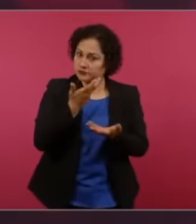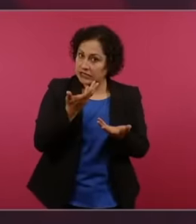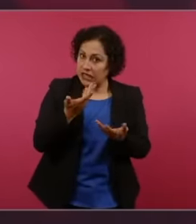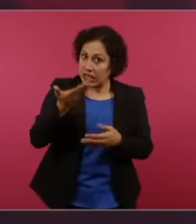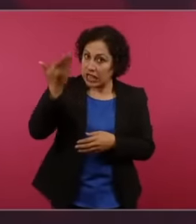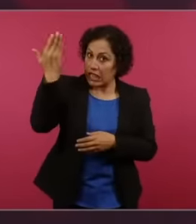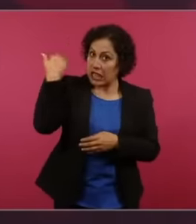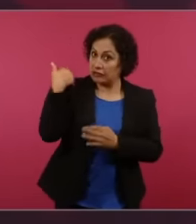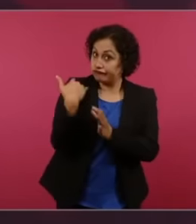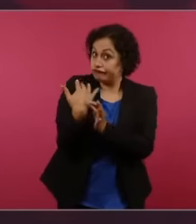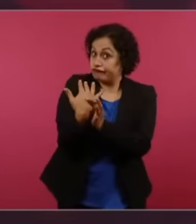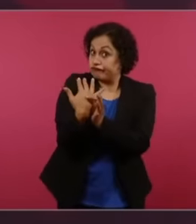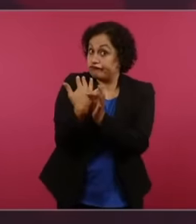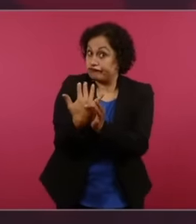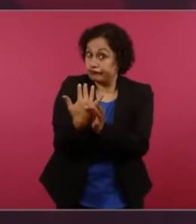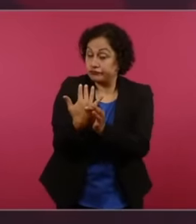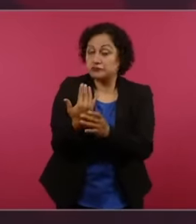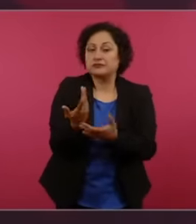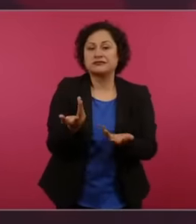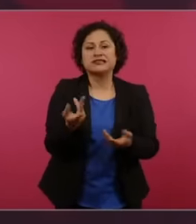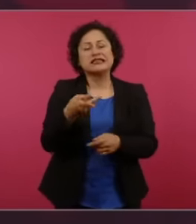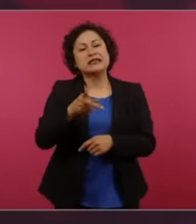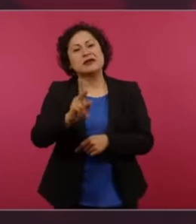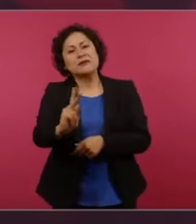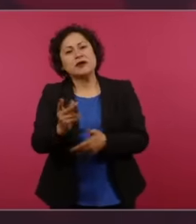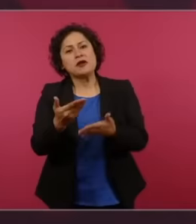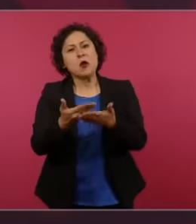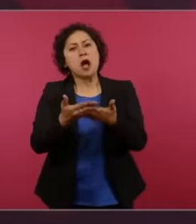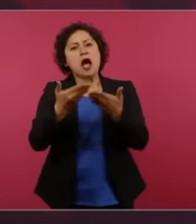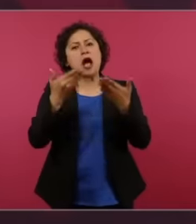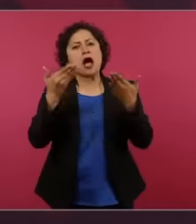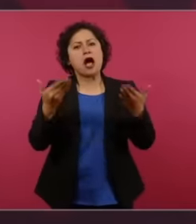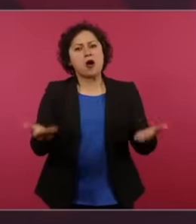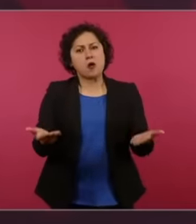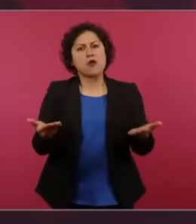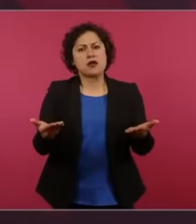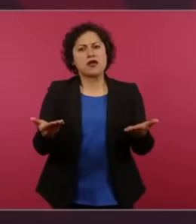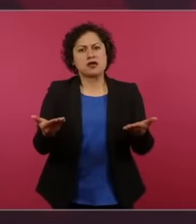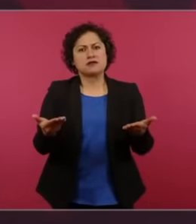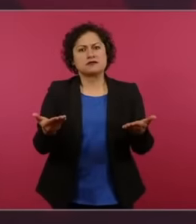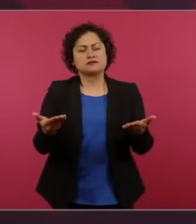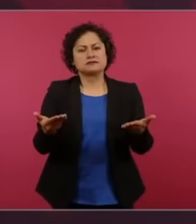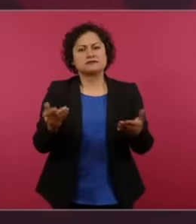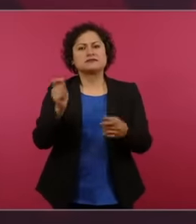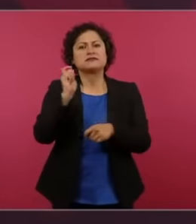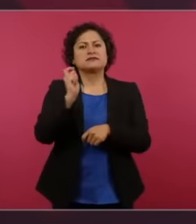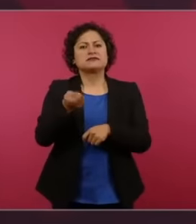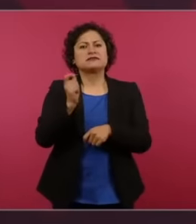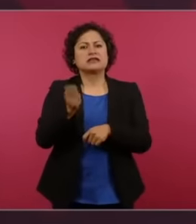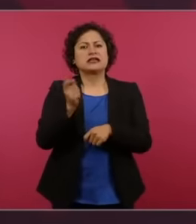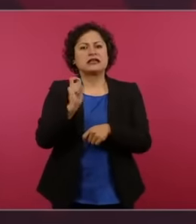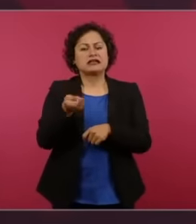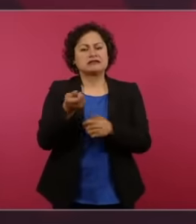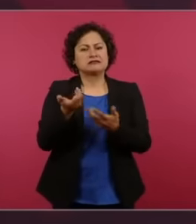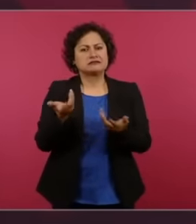proximity to economic power it is